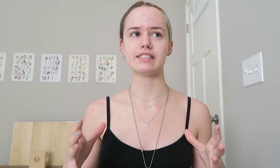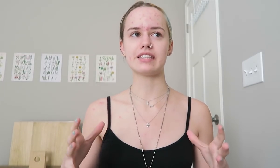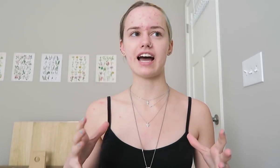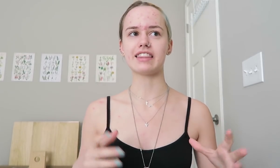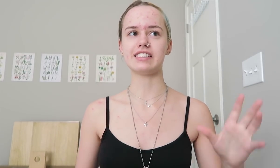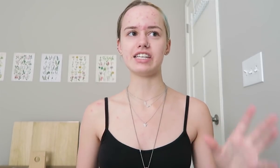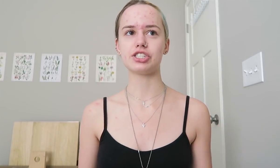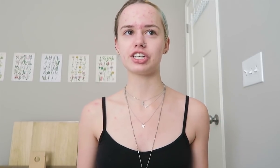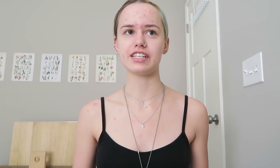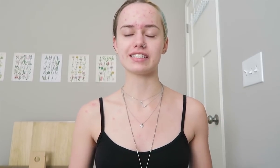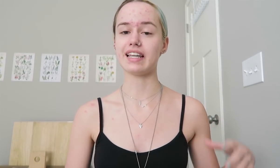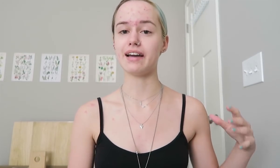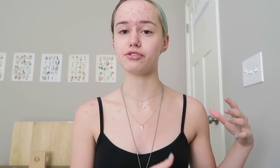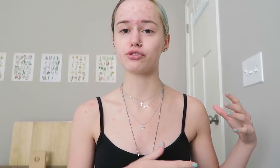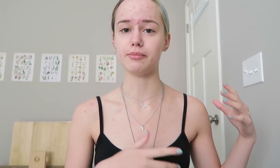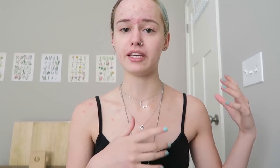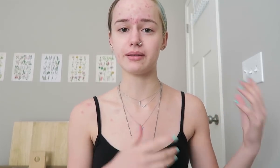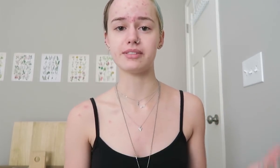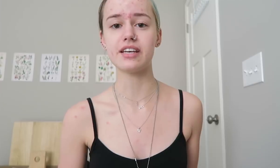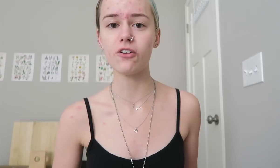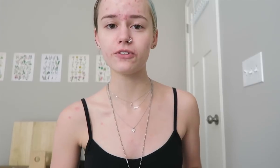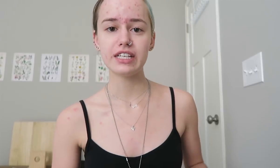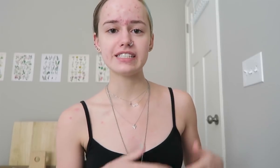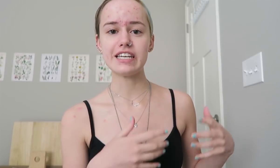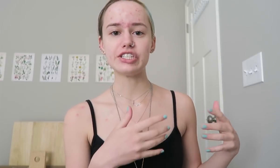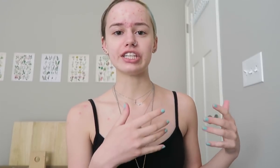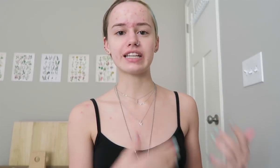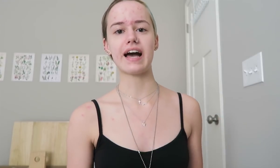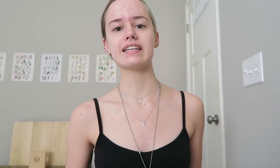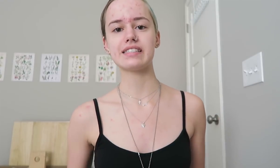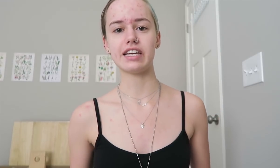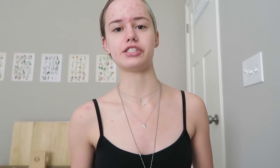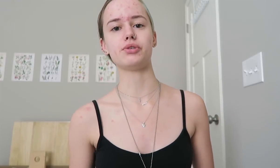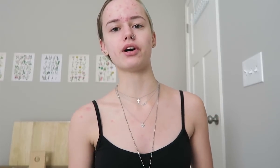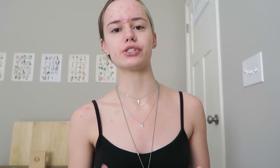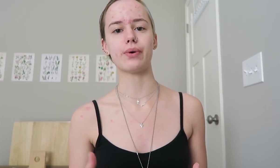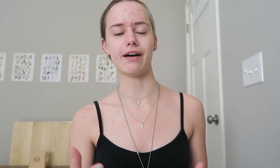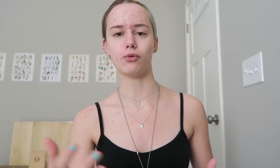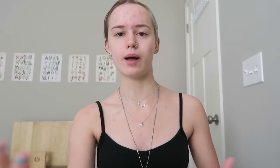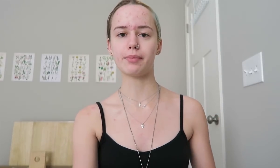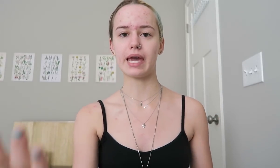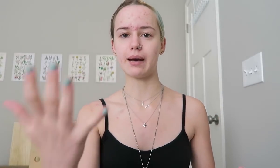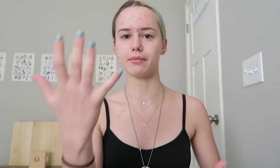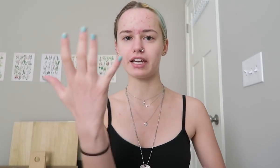means that the teacher is live streaming themselves teaching the class and you also have a webcam.